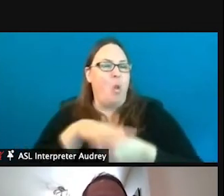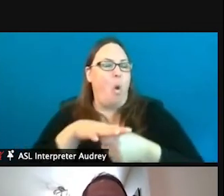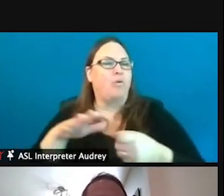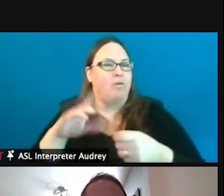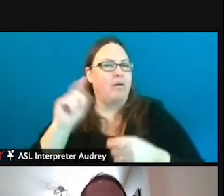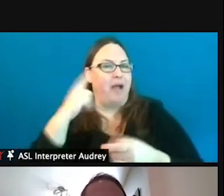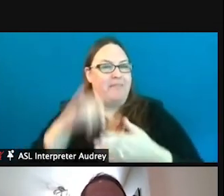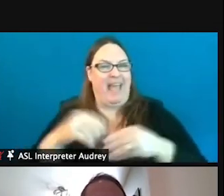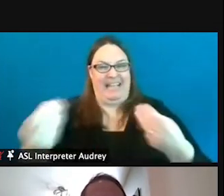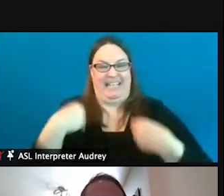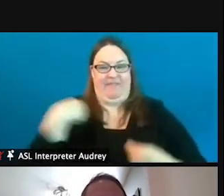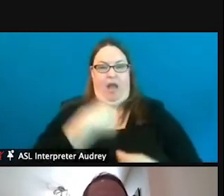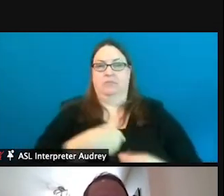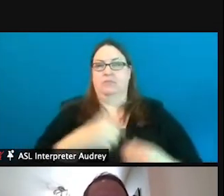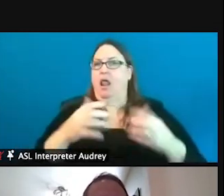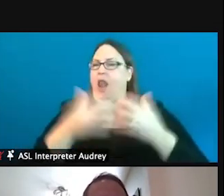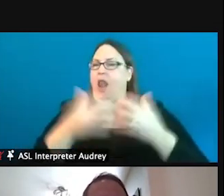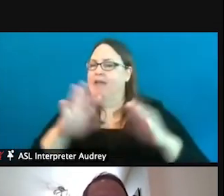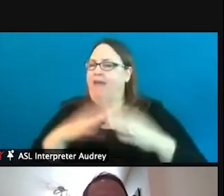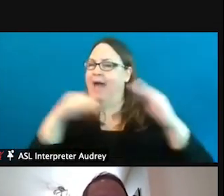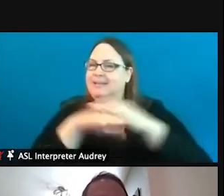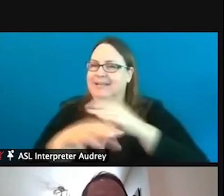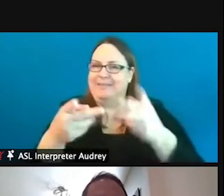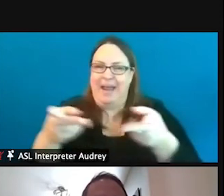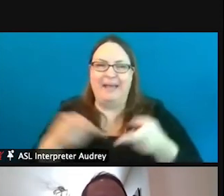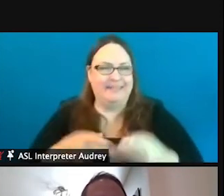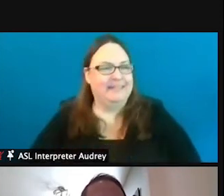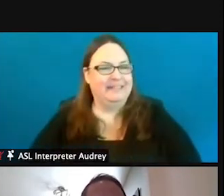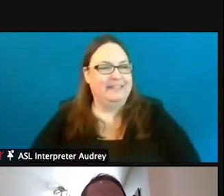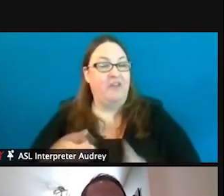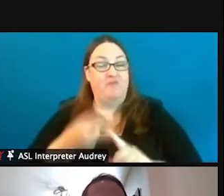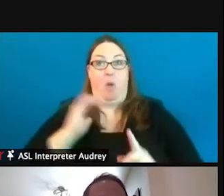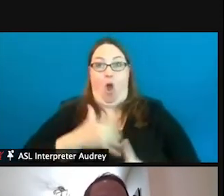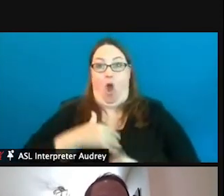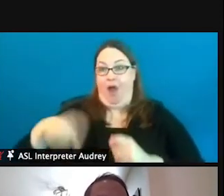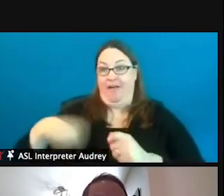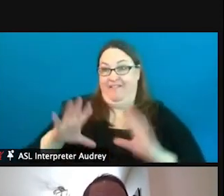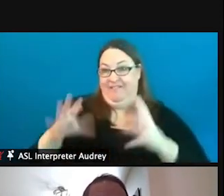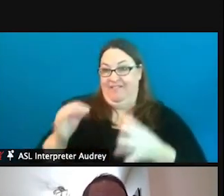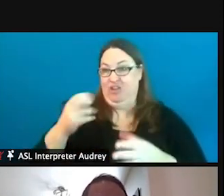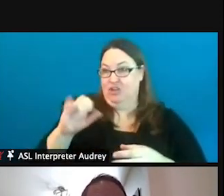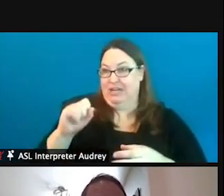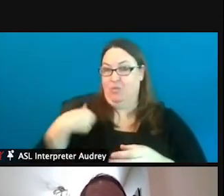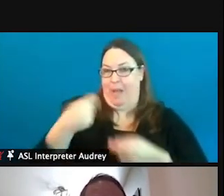And so, from Fisheries Division, we manage those waters that are then provided access